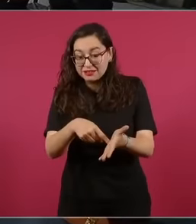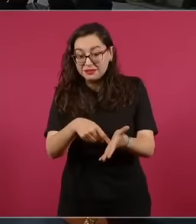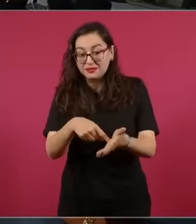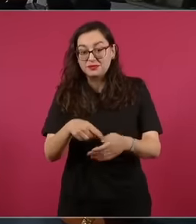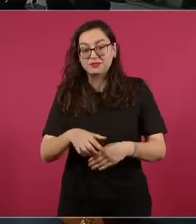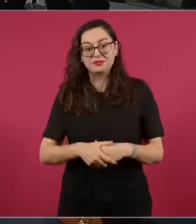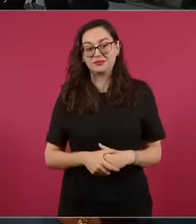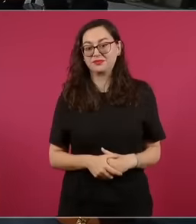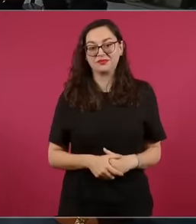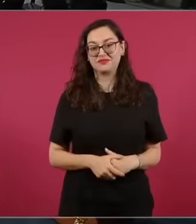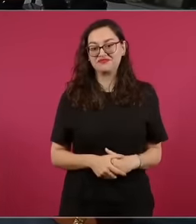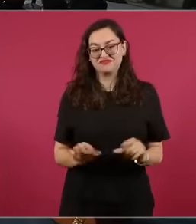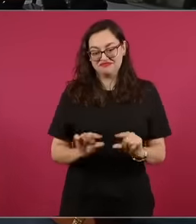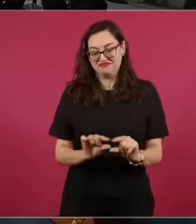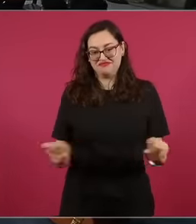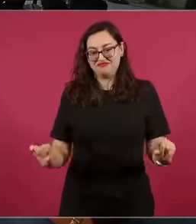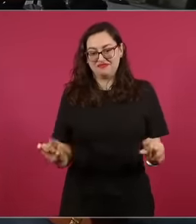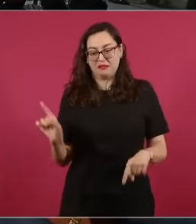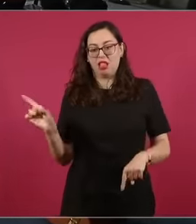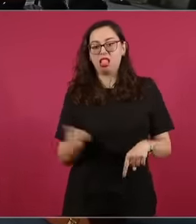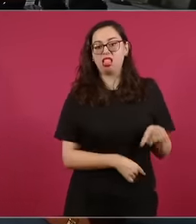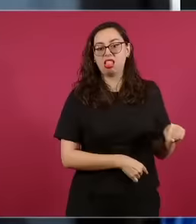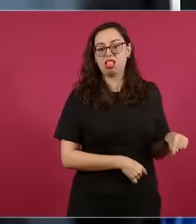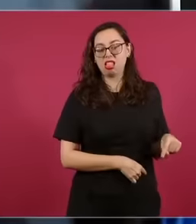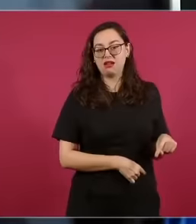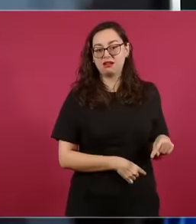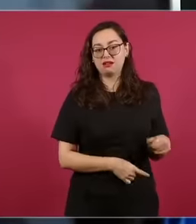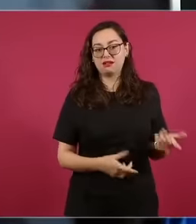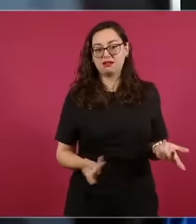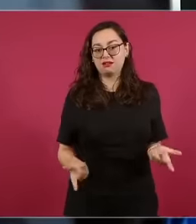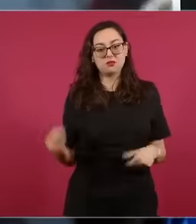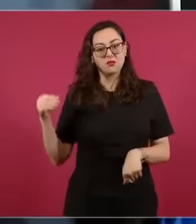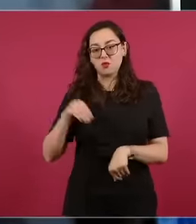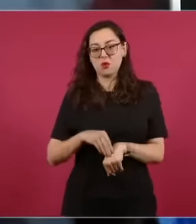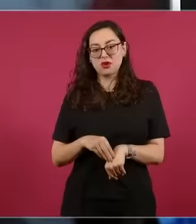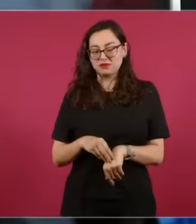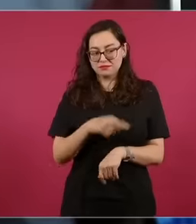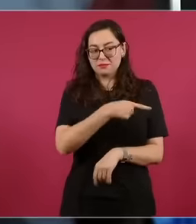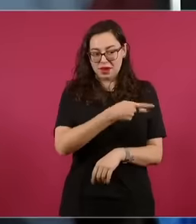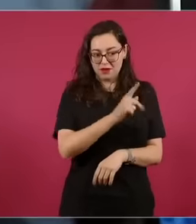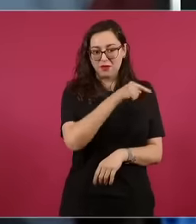is paid but they don't put p it is already assumed that this is an ination